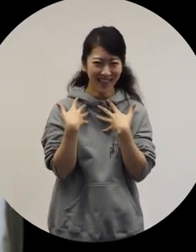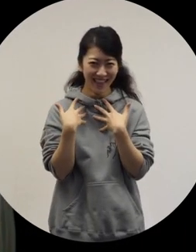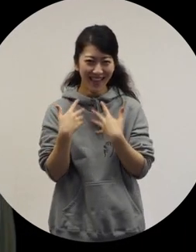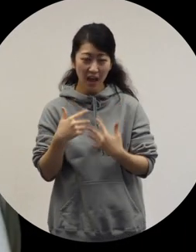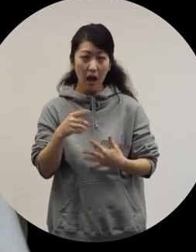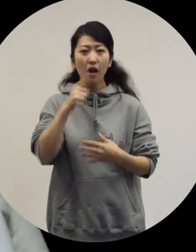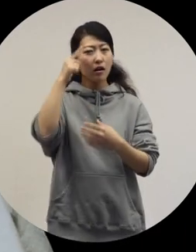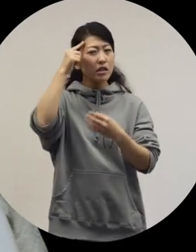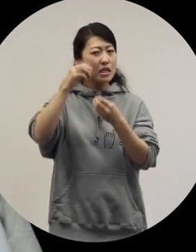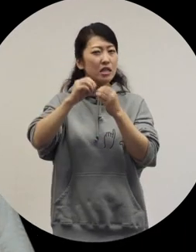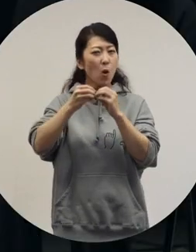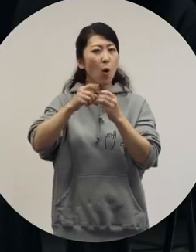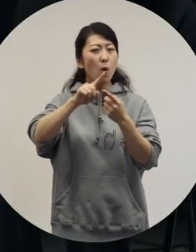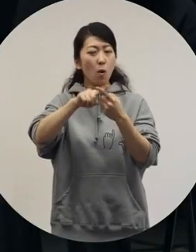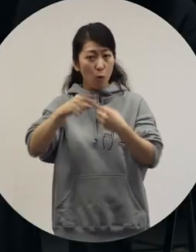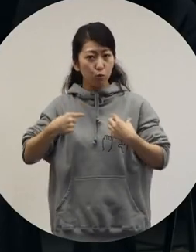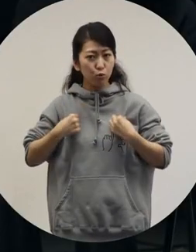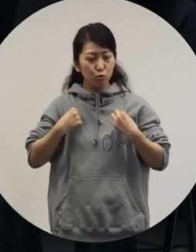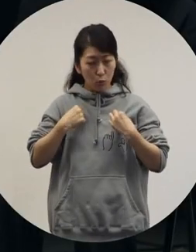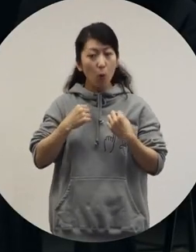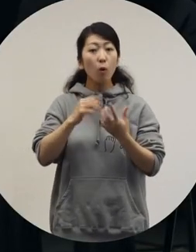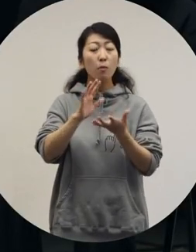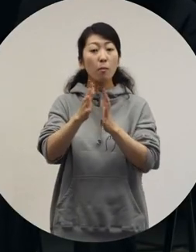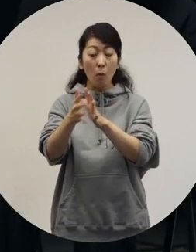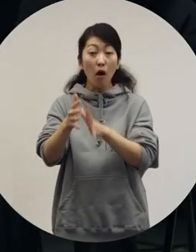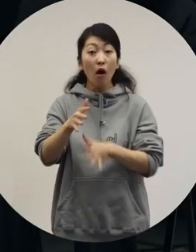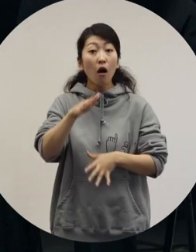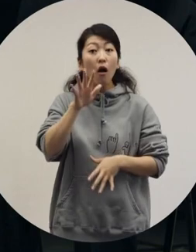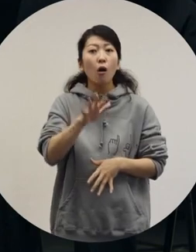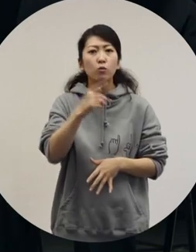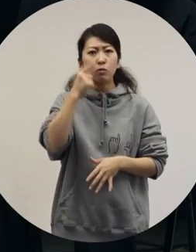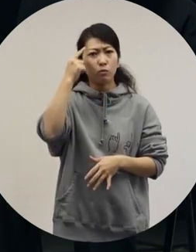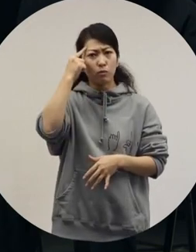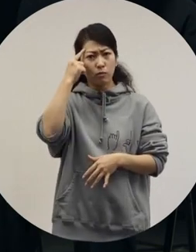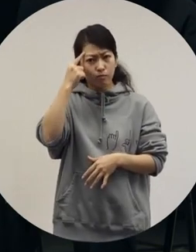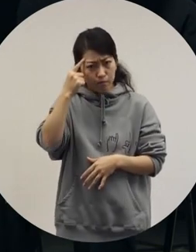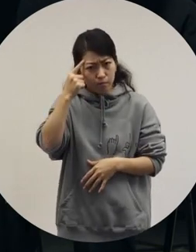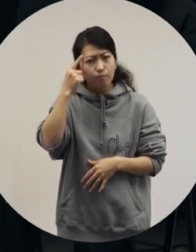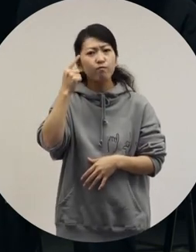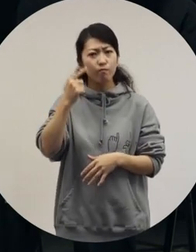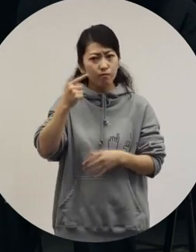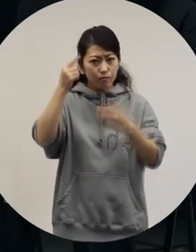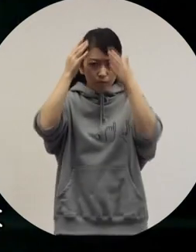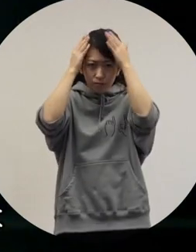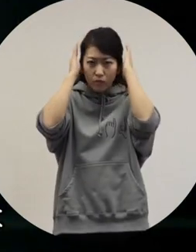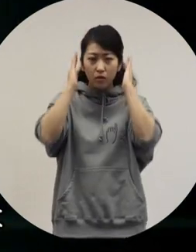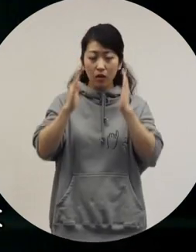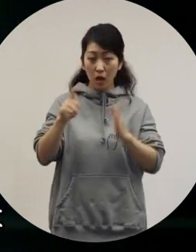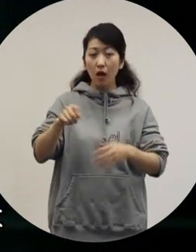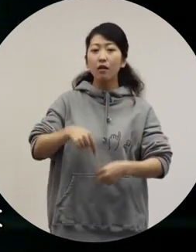And my clothing has changed to match my hair color. [Ochiai] Just be yourself.